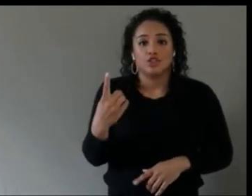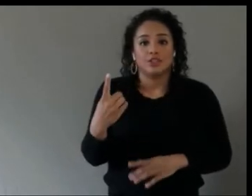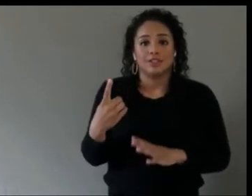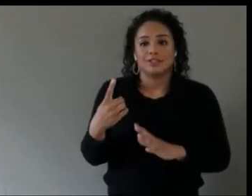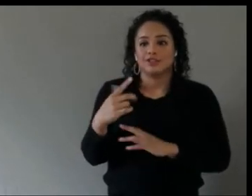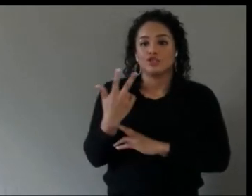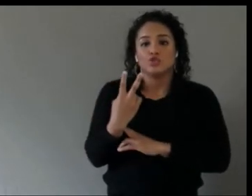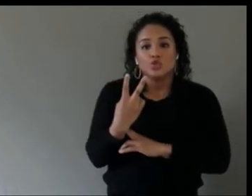on it, such as AR on a smartphone, etc.